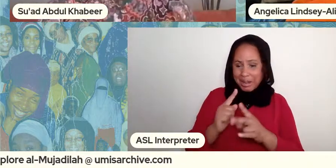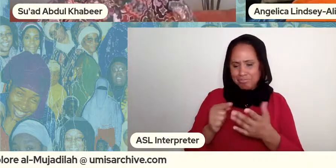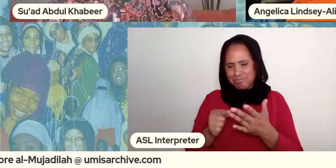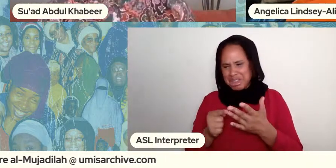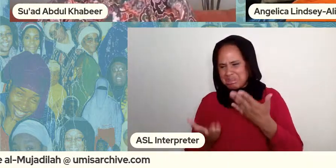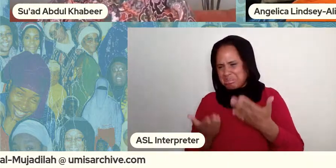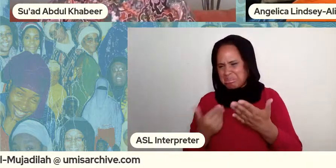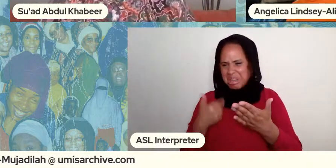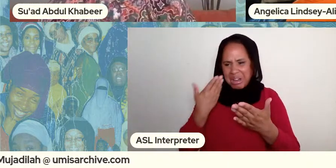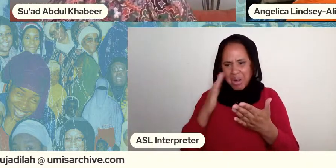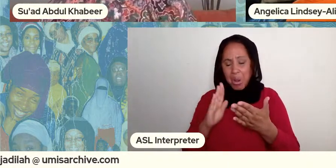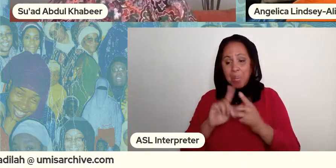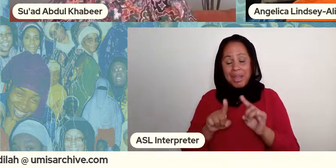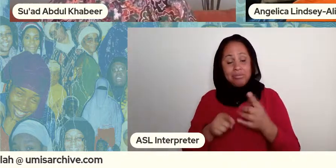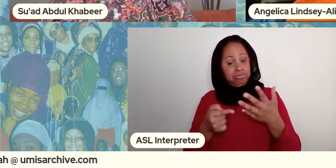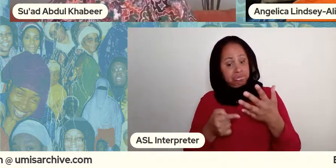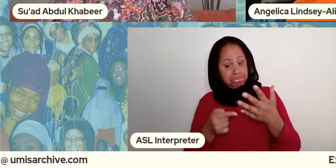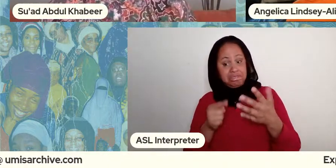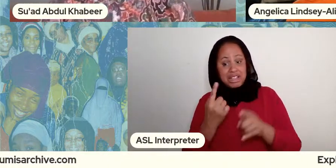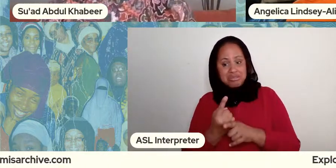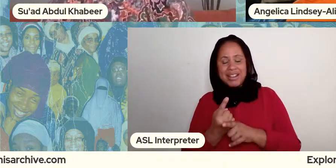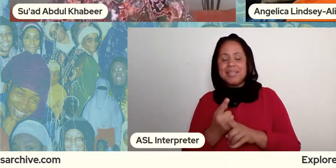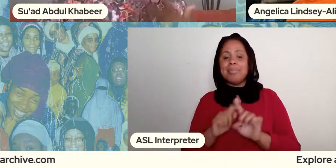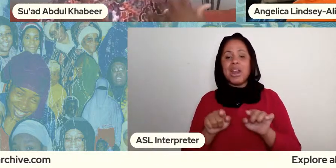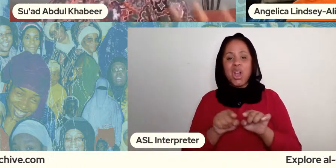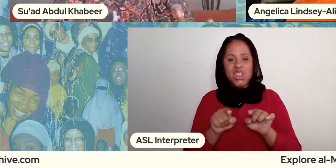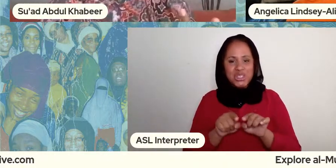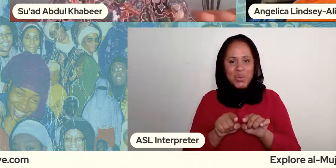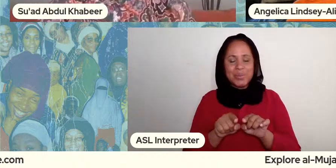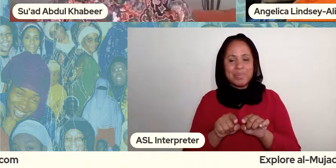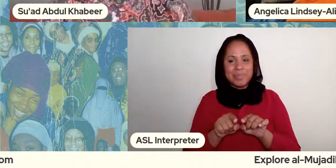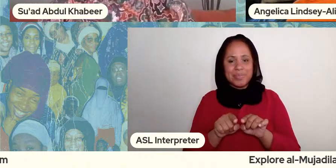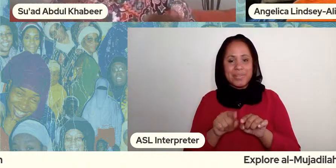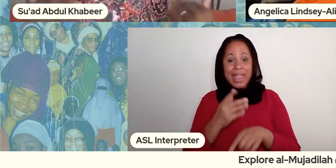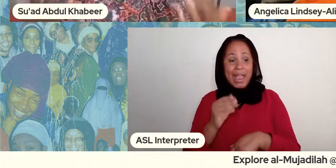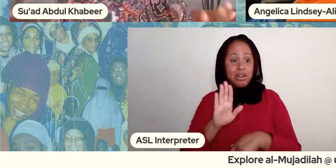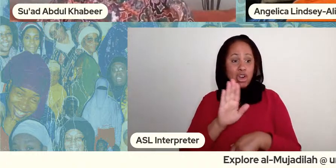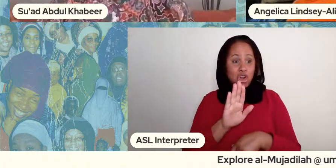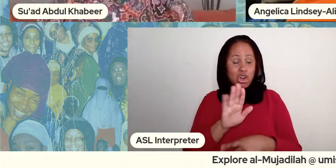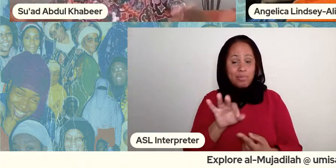of experience right um but also and and just in her in particular this is the tragedy i think